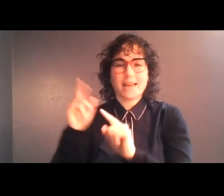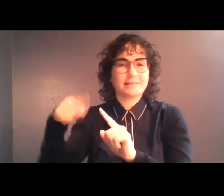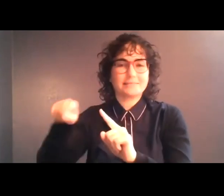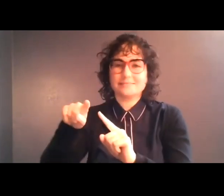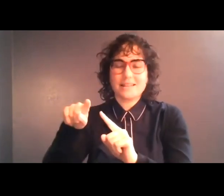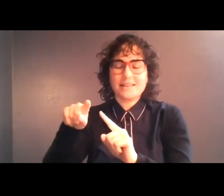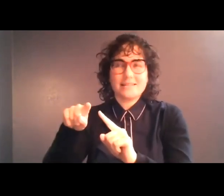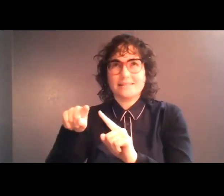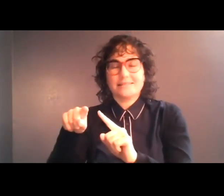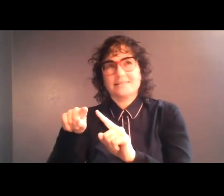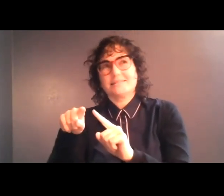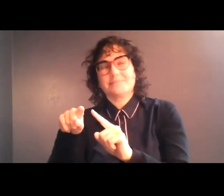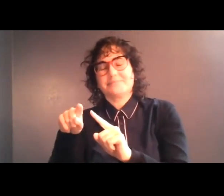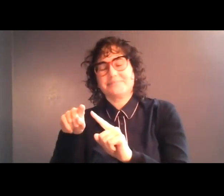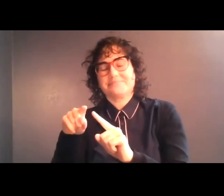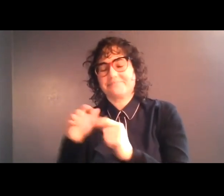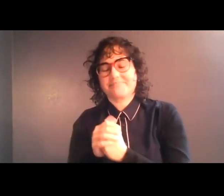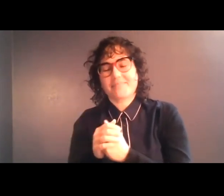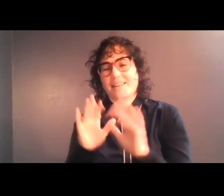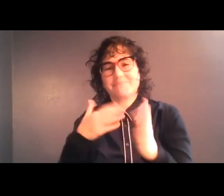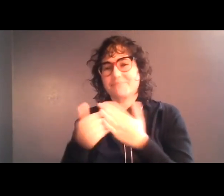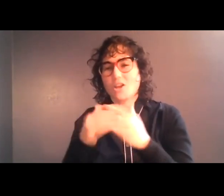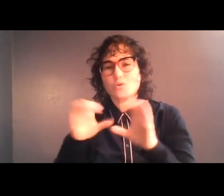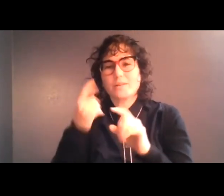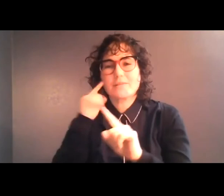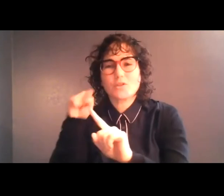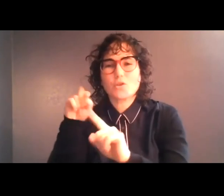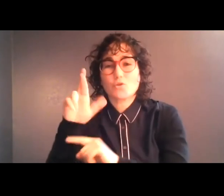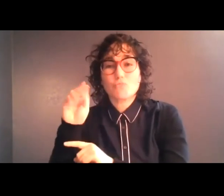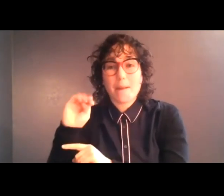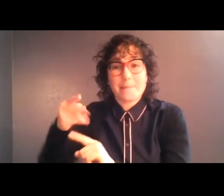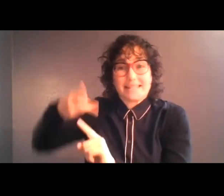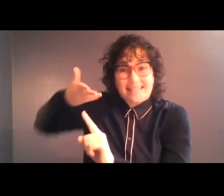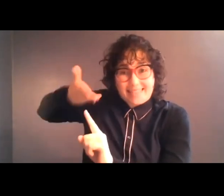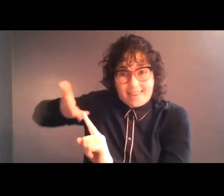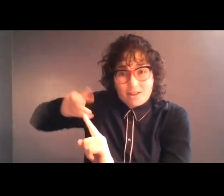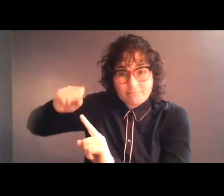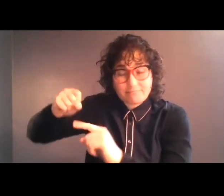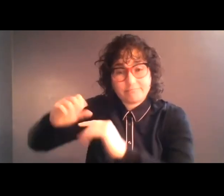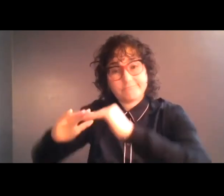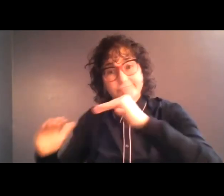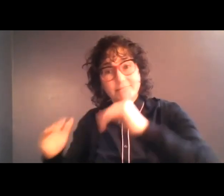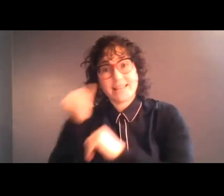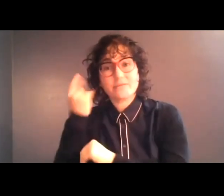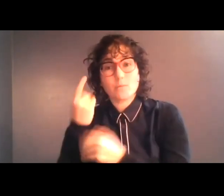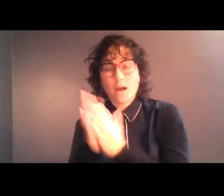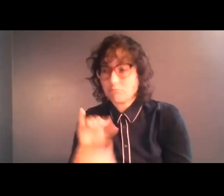they're doing it so that the ramp existed. So if someone asks them, "Do you have a ramp?"